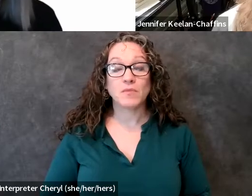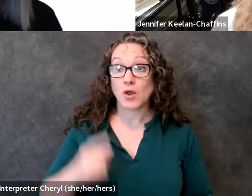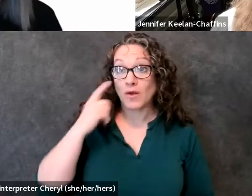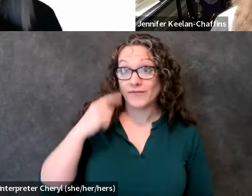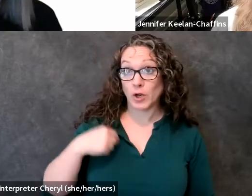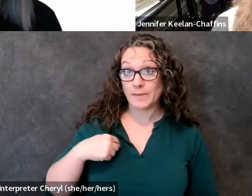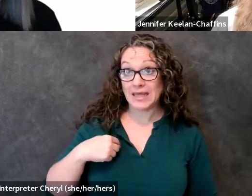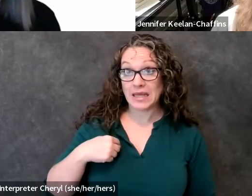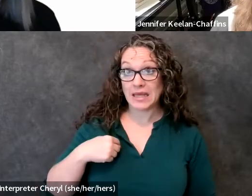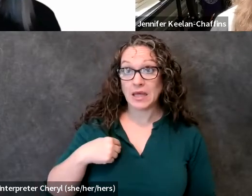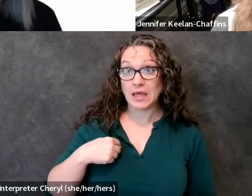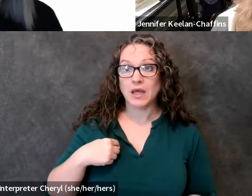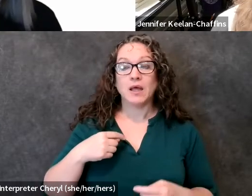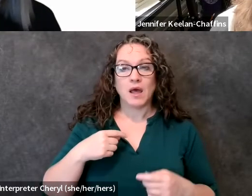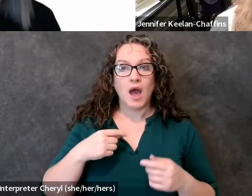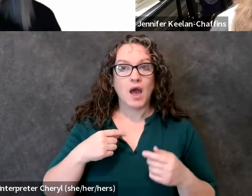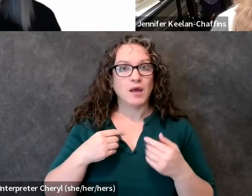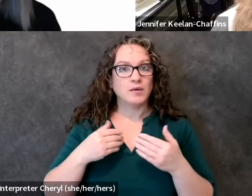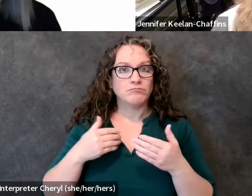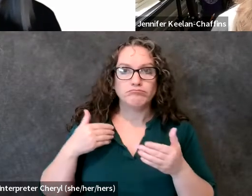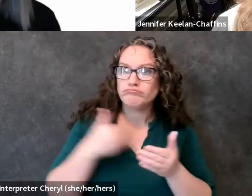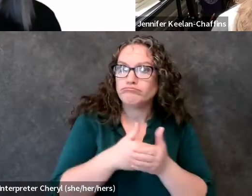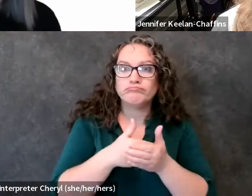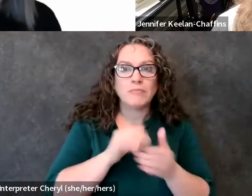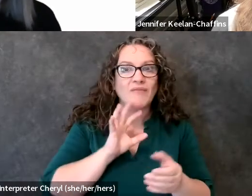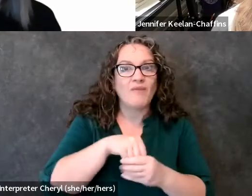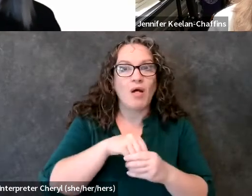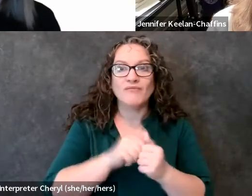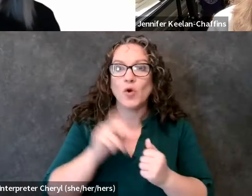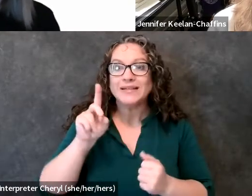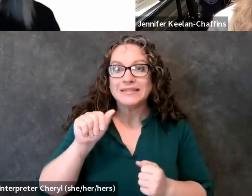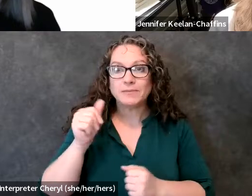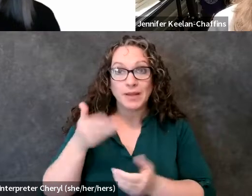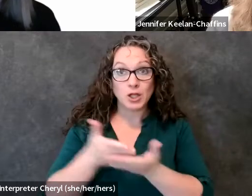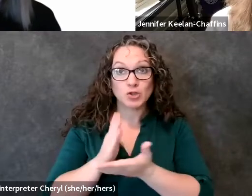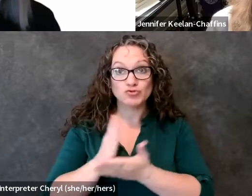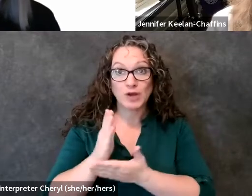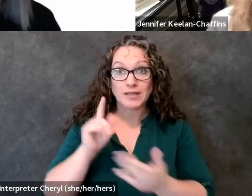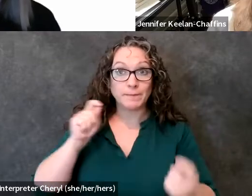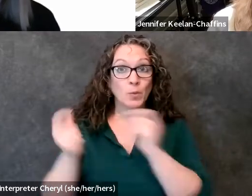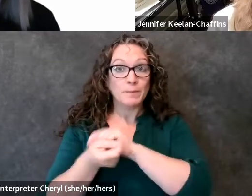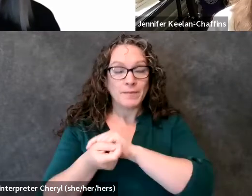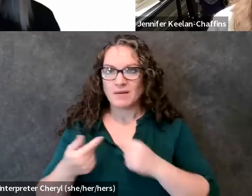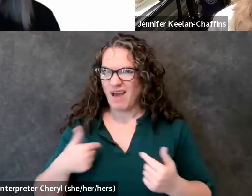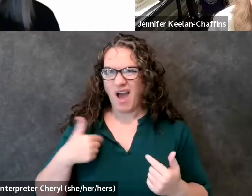in the disability rights movement and i joined at a very young age i felt it was my duty to not only